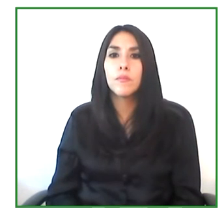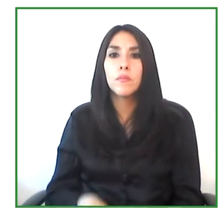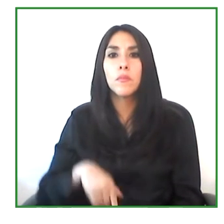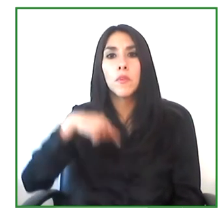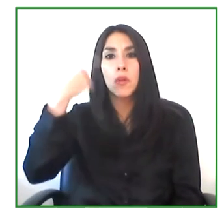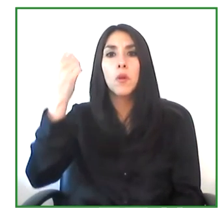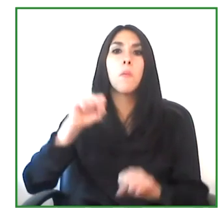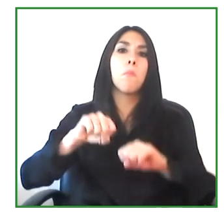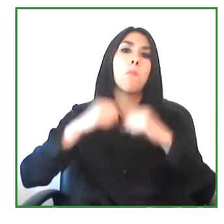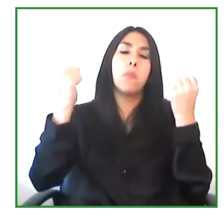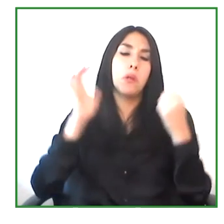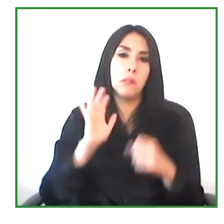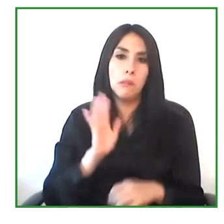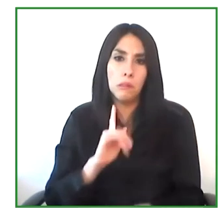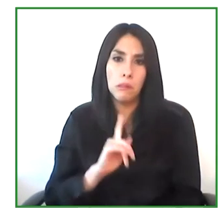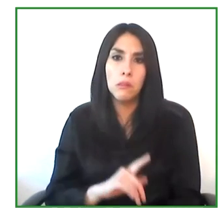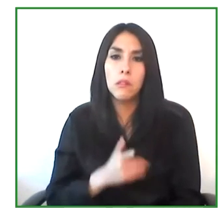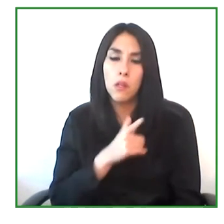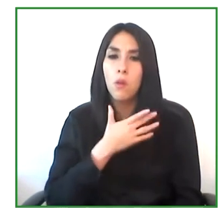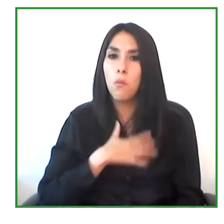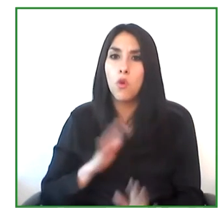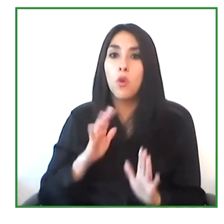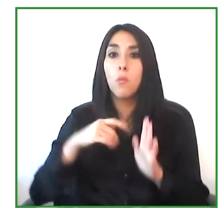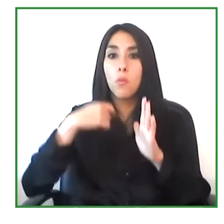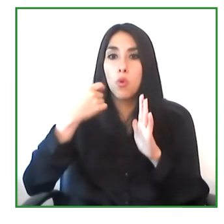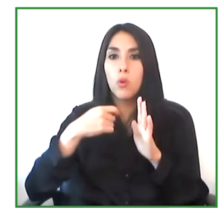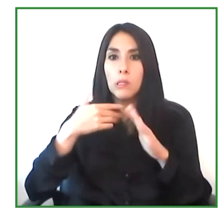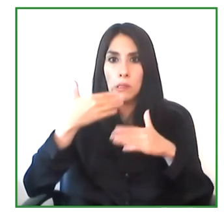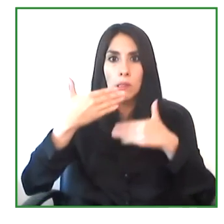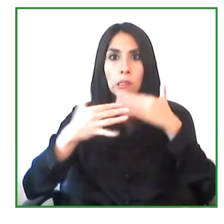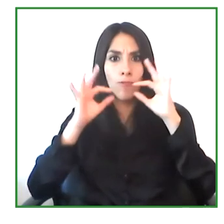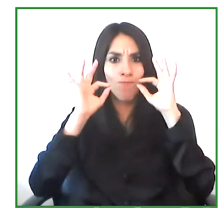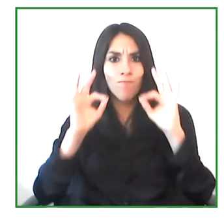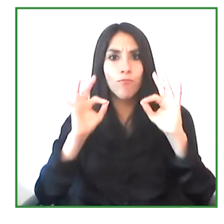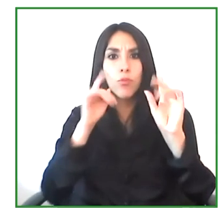but we wanted to run for many years and we think that this is a good